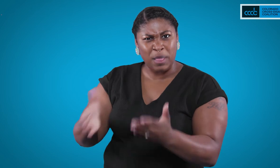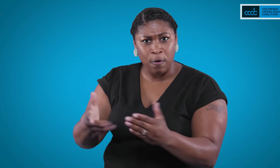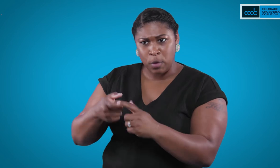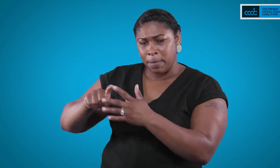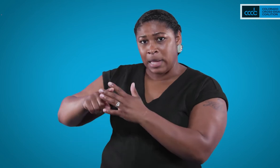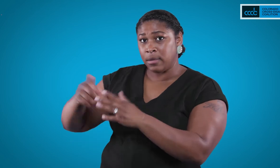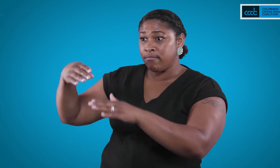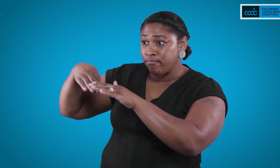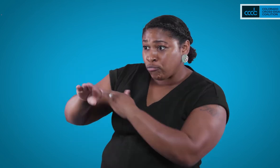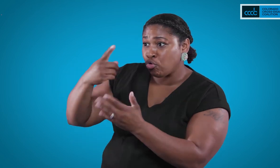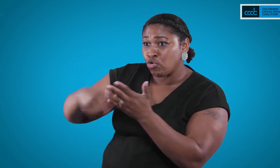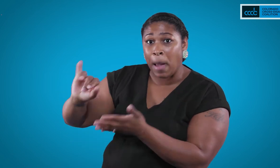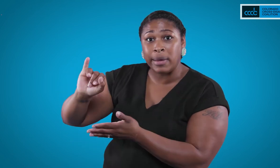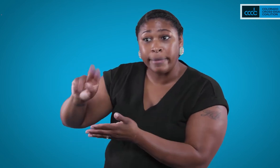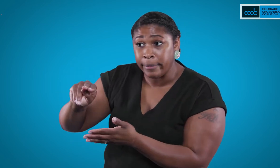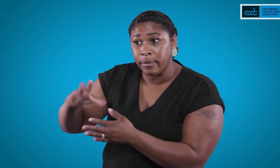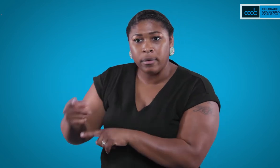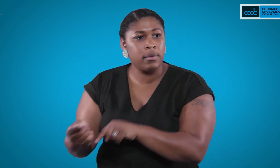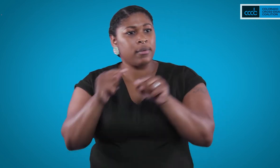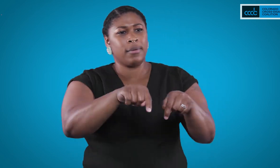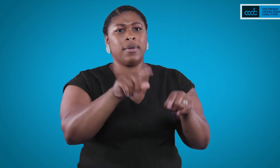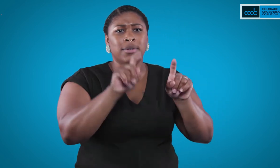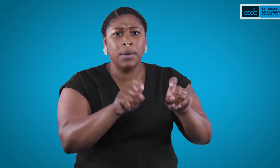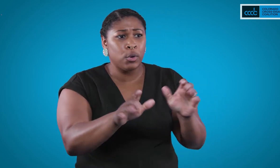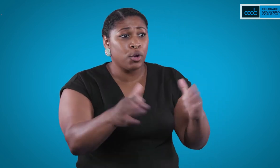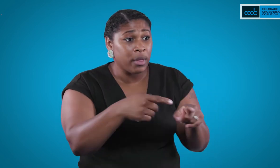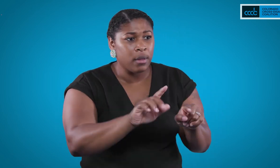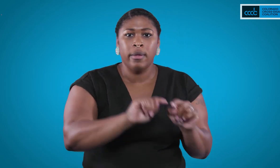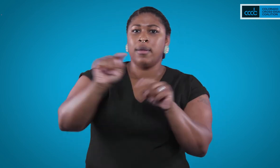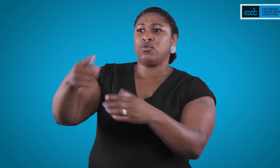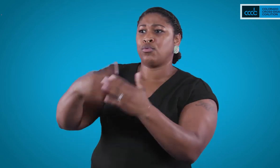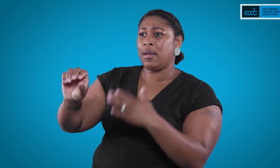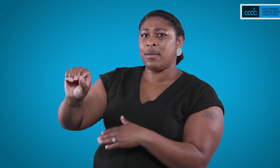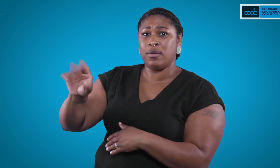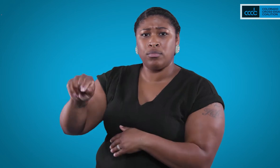from the waiting room to the examination to checking out